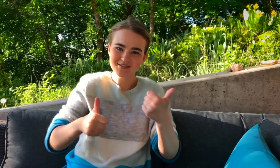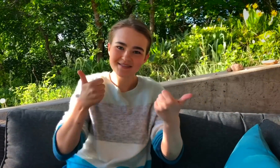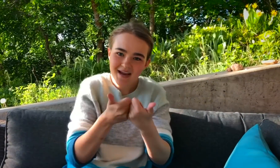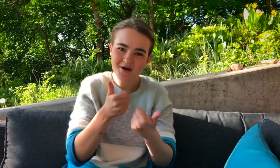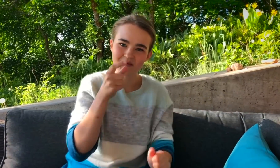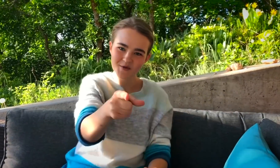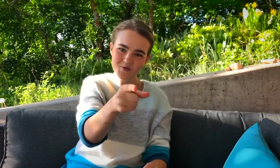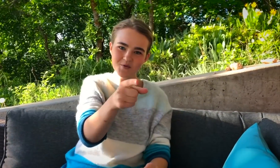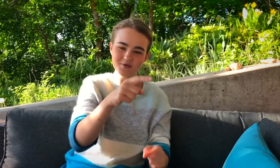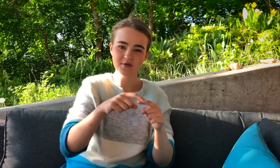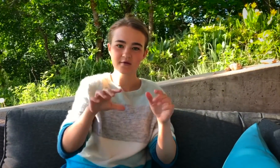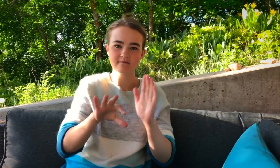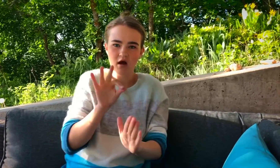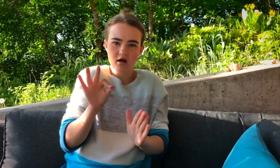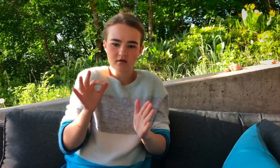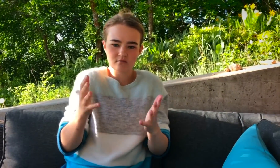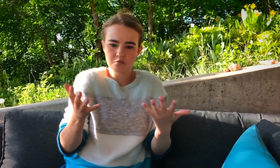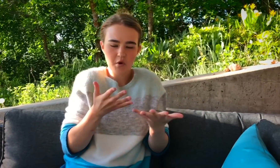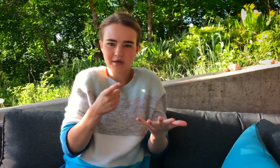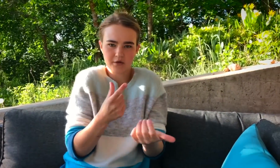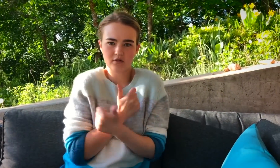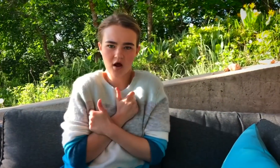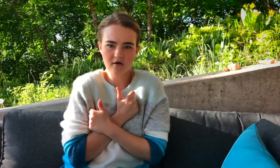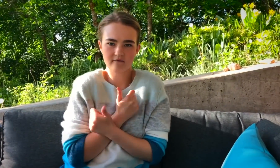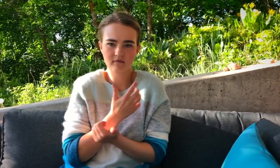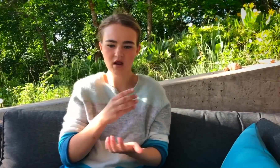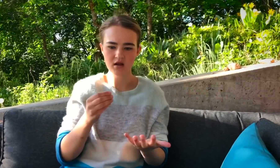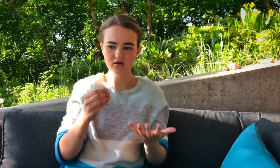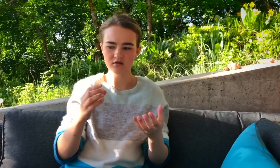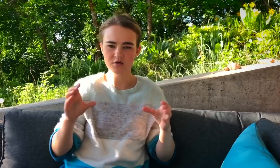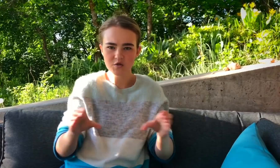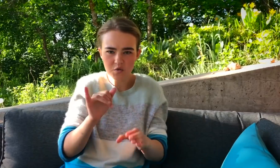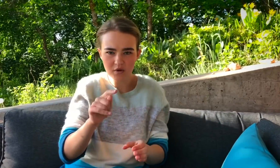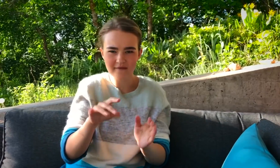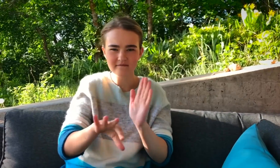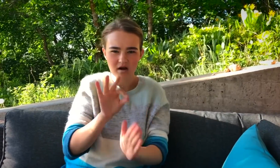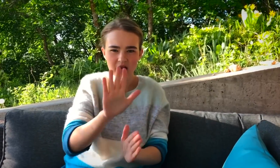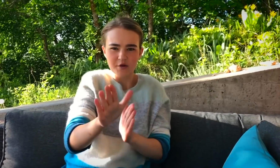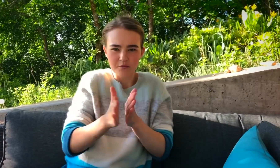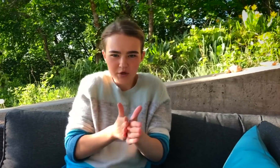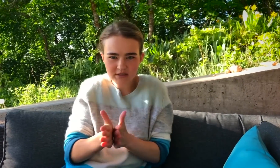I WANT TO CHALLENGE YOU TO FIND WHAT YOU LOVE AND DO IT!